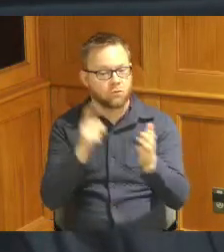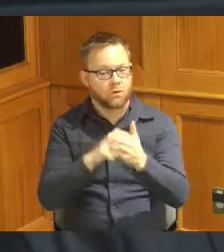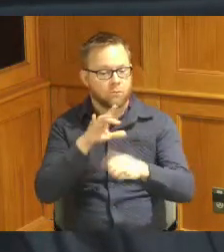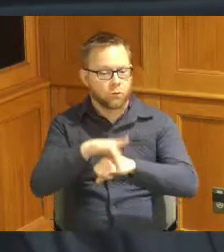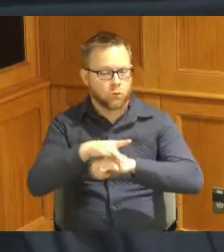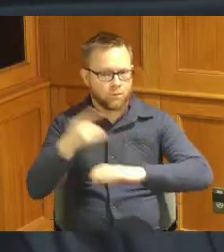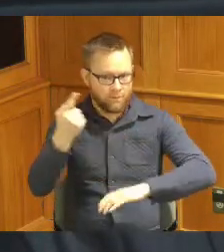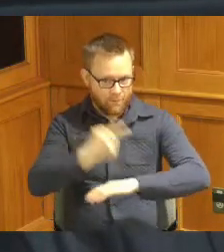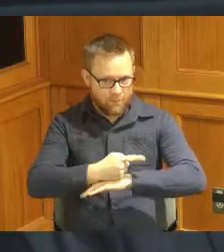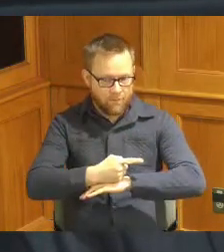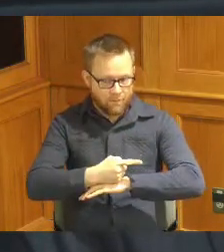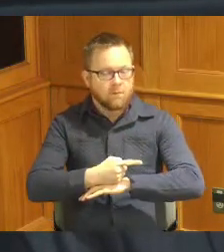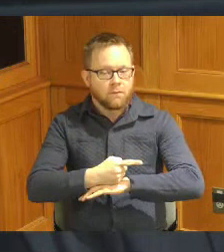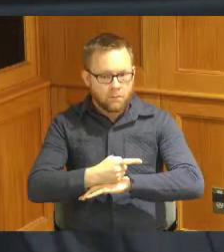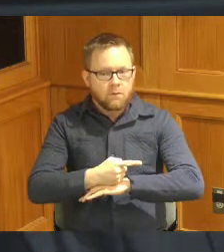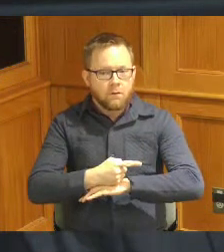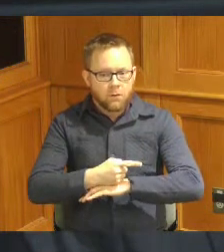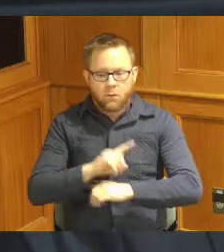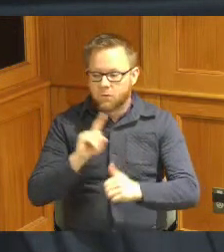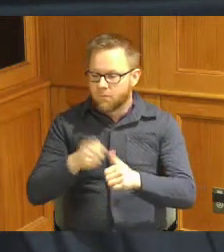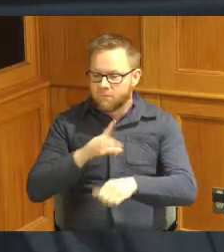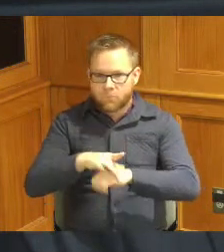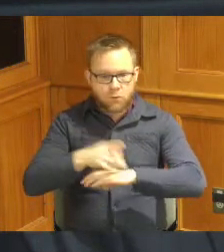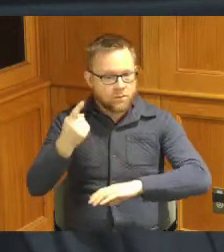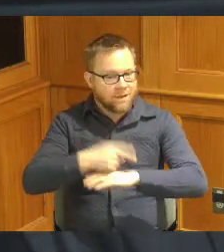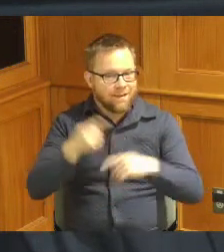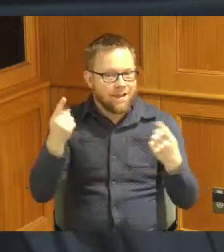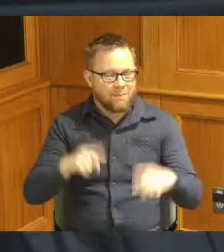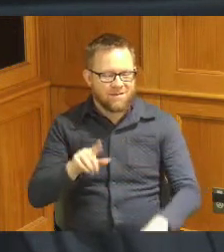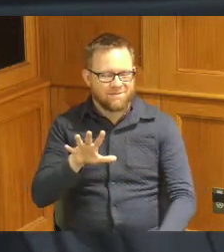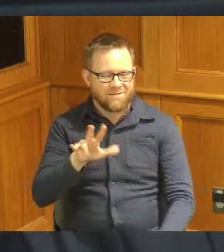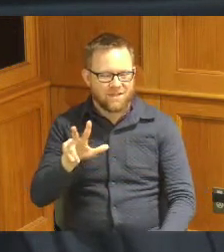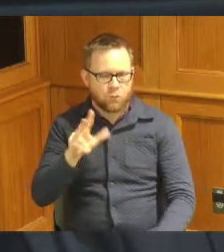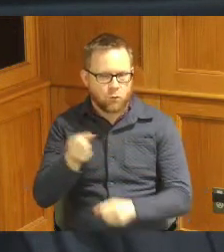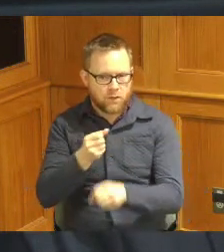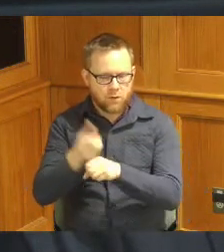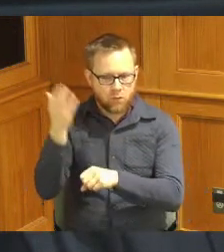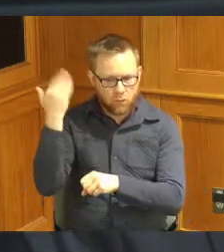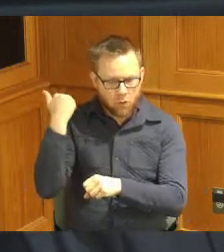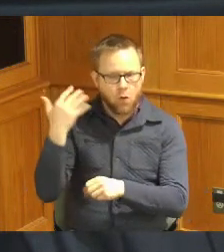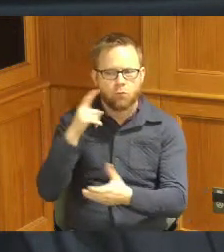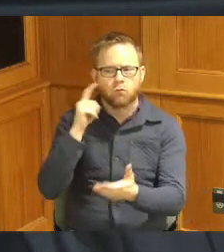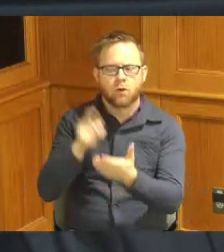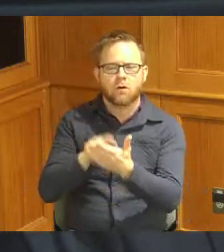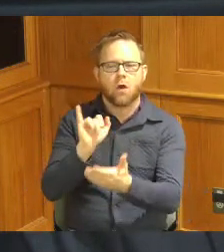whereas the first Earth Day was created 53 years ago to acknowledge that individuals governments